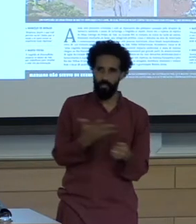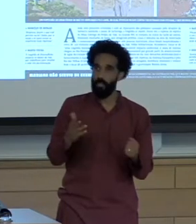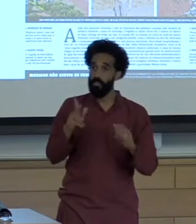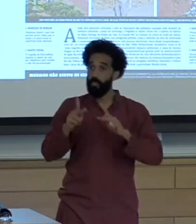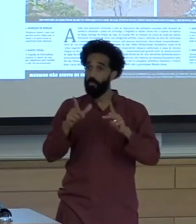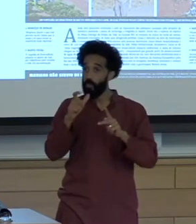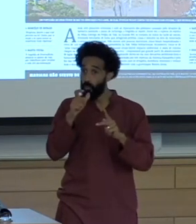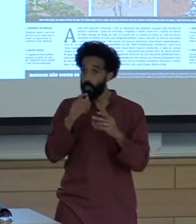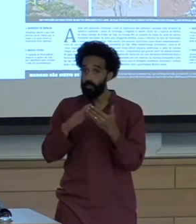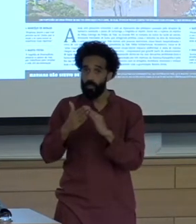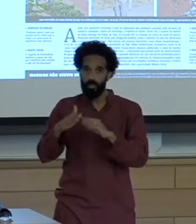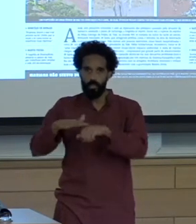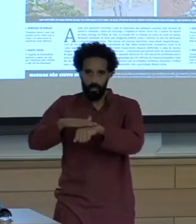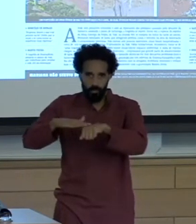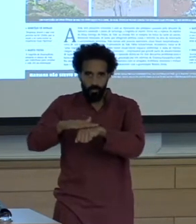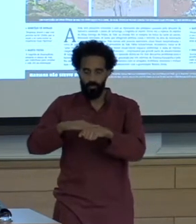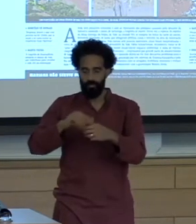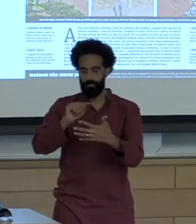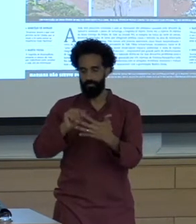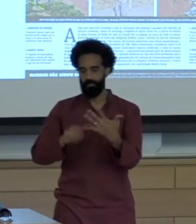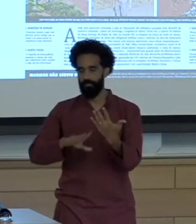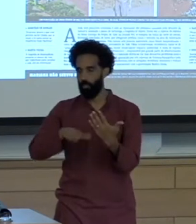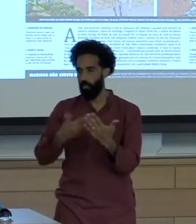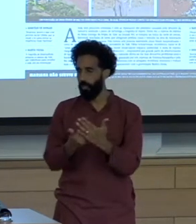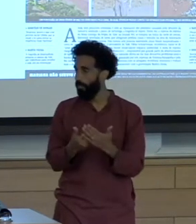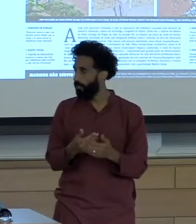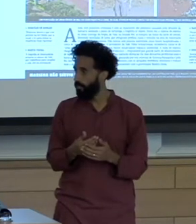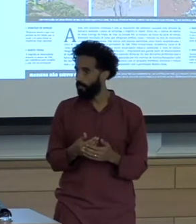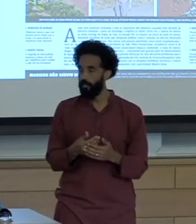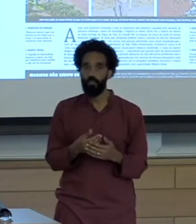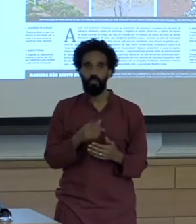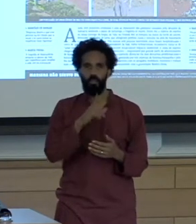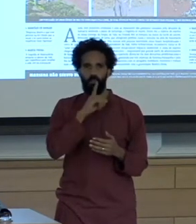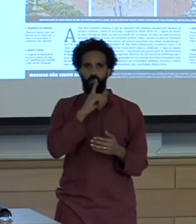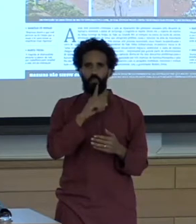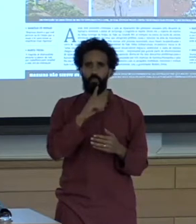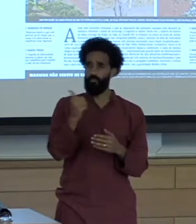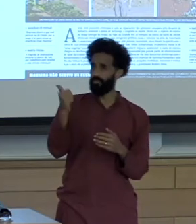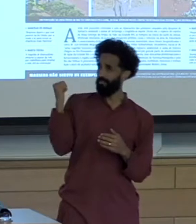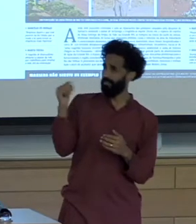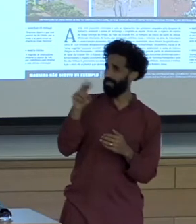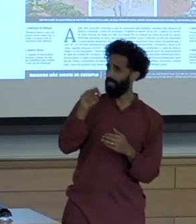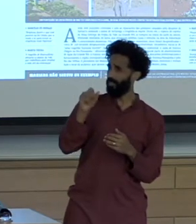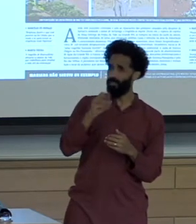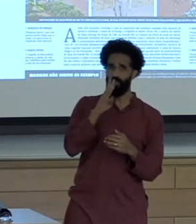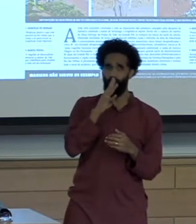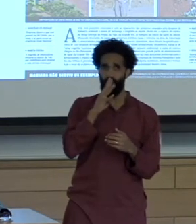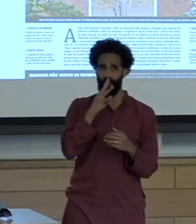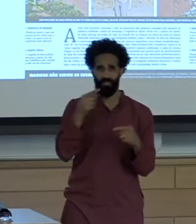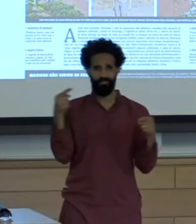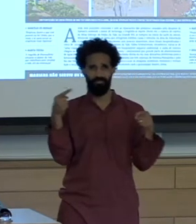The headlines are kind of ironic because in a way that's not what we saw the news coverage